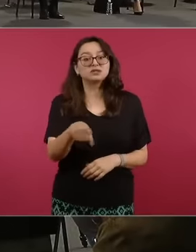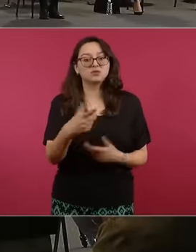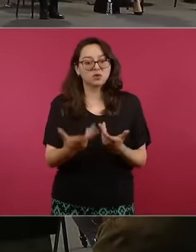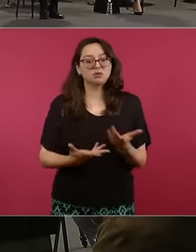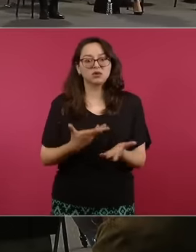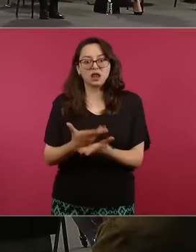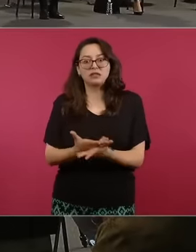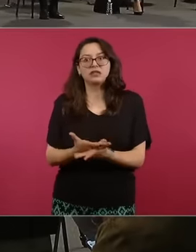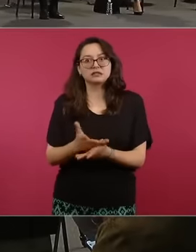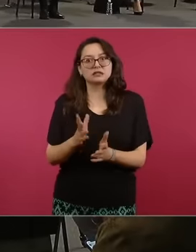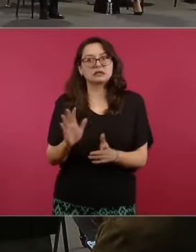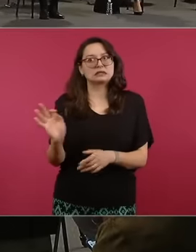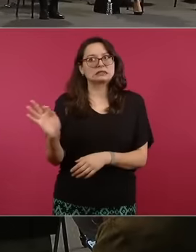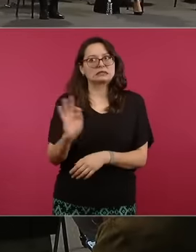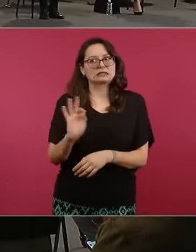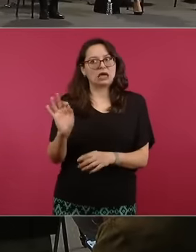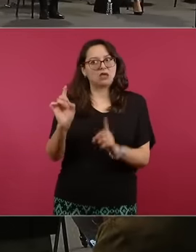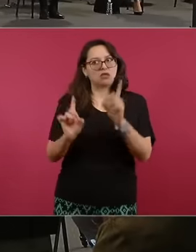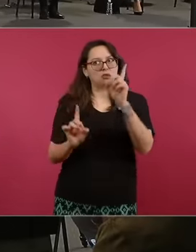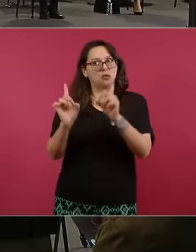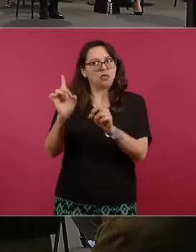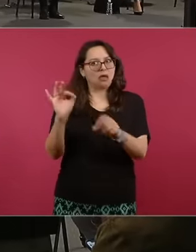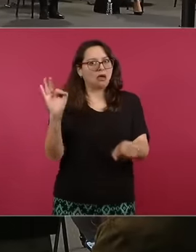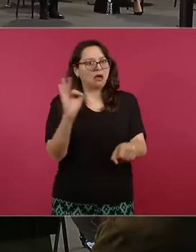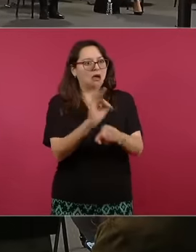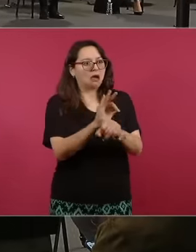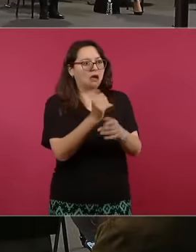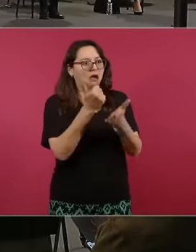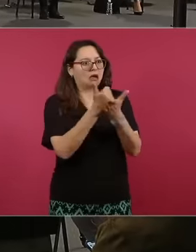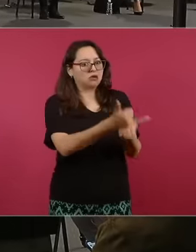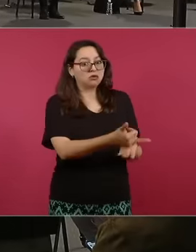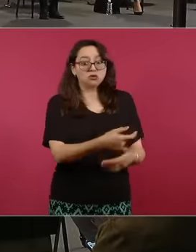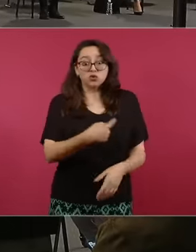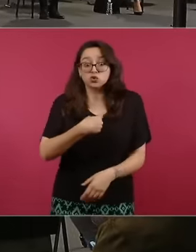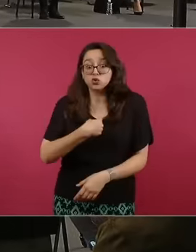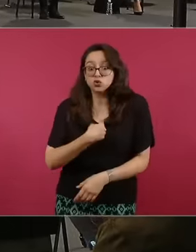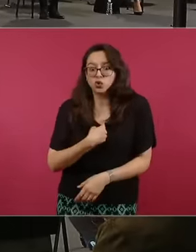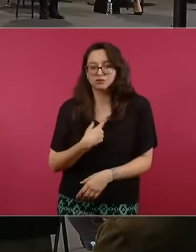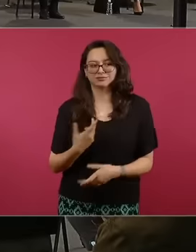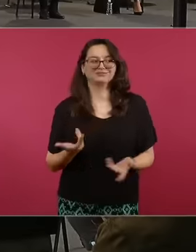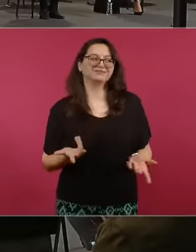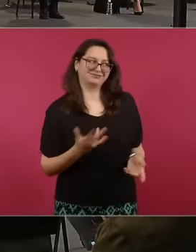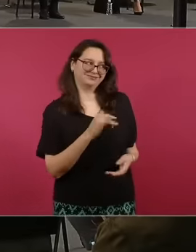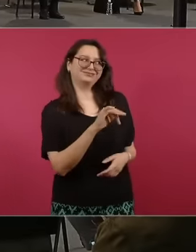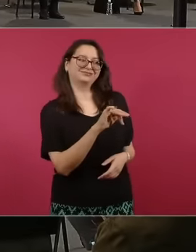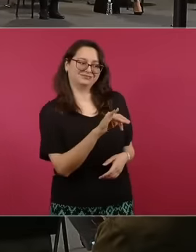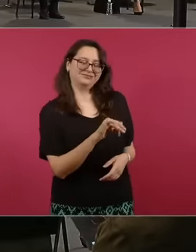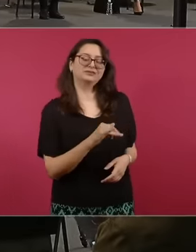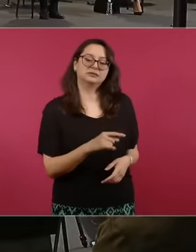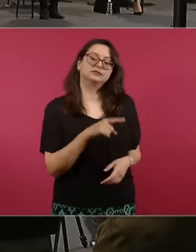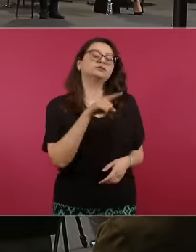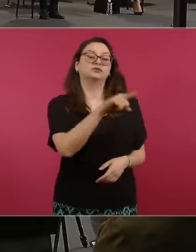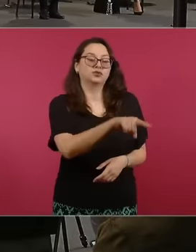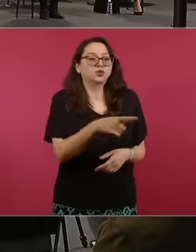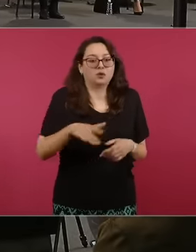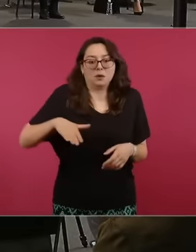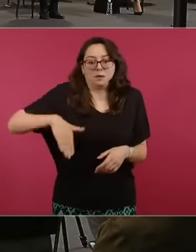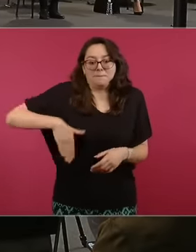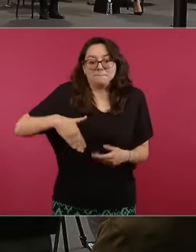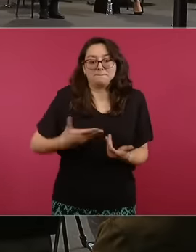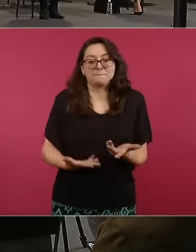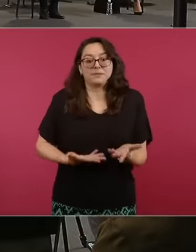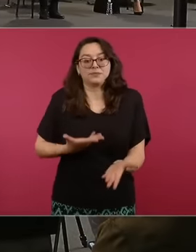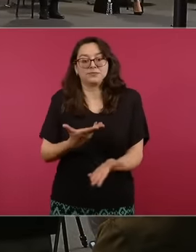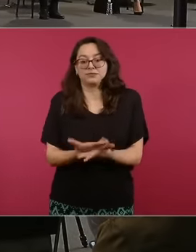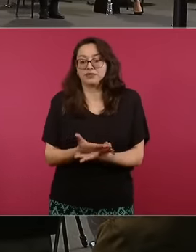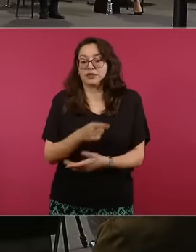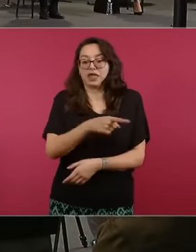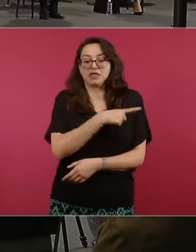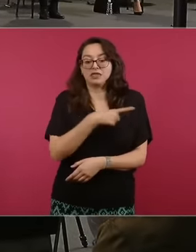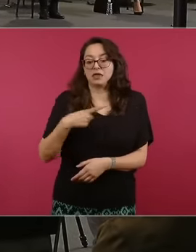So let's see how it is that he owes more than 20,000 million and it is reduced to